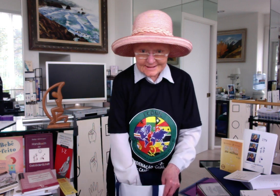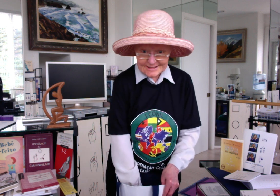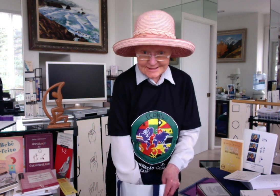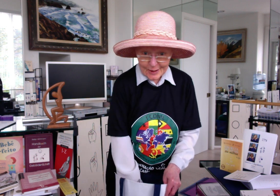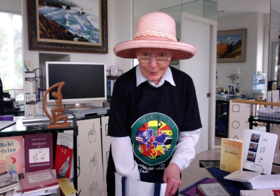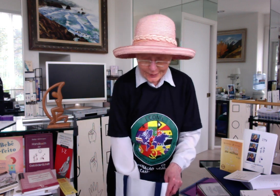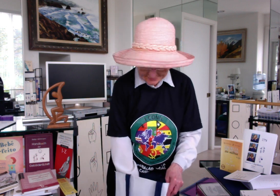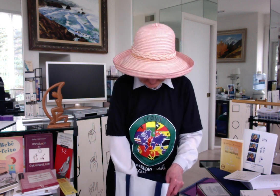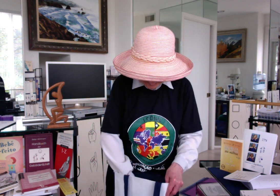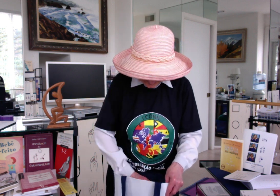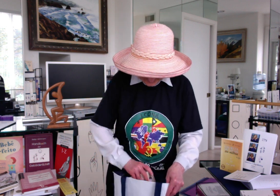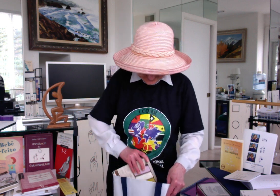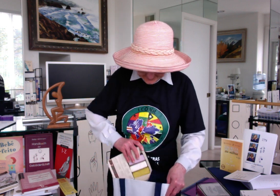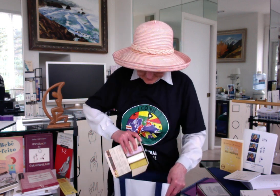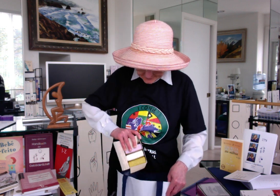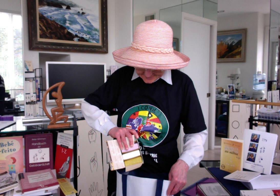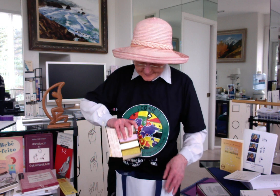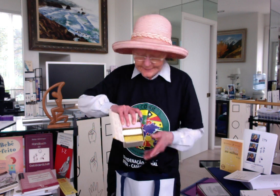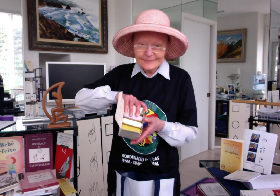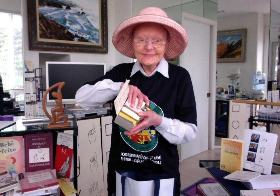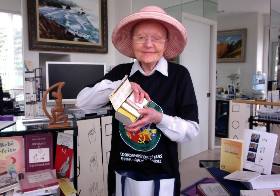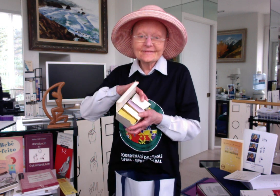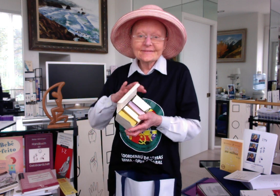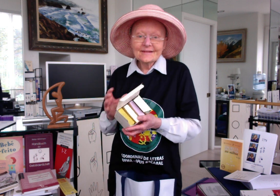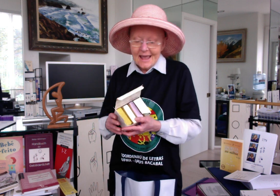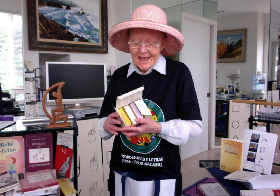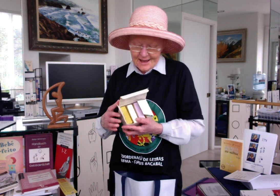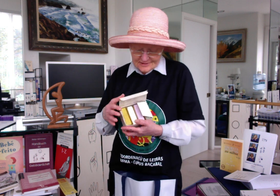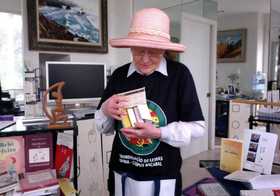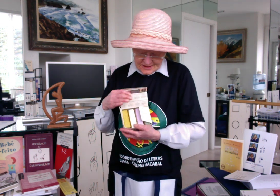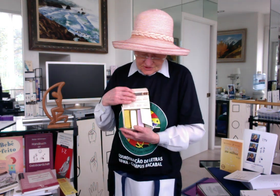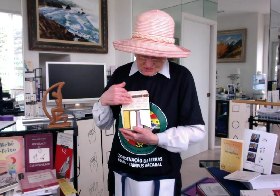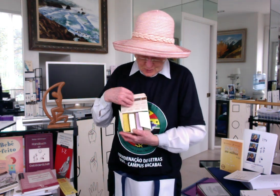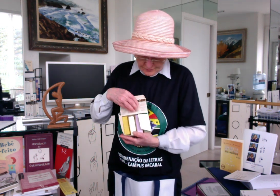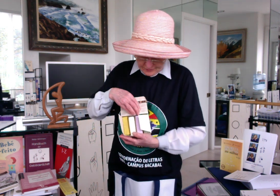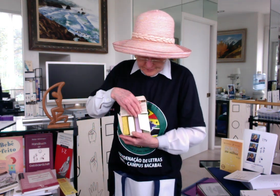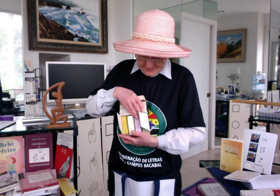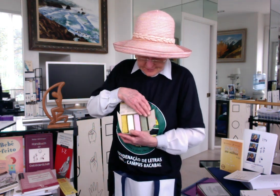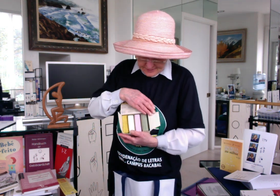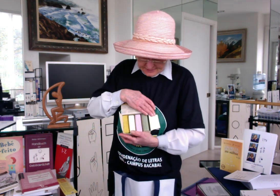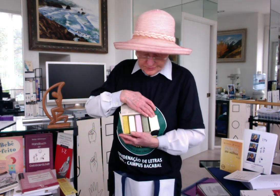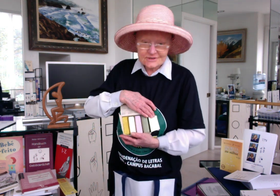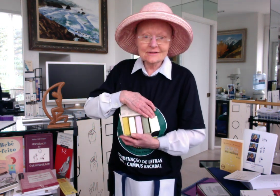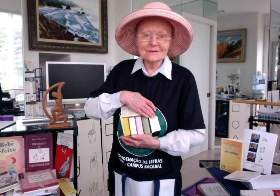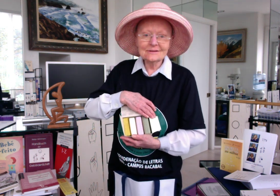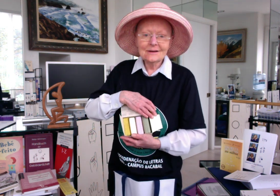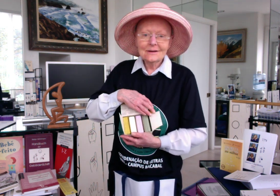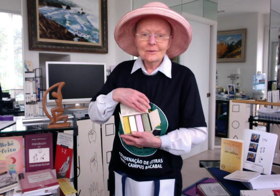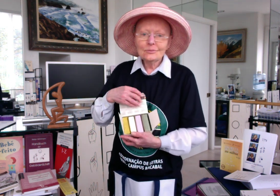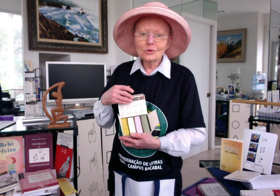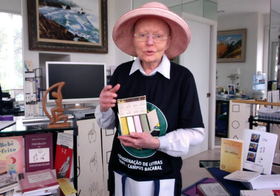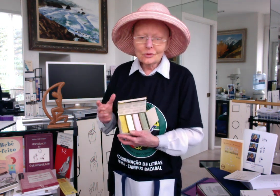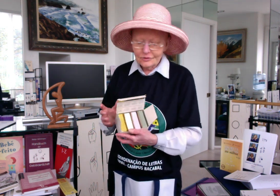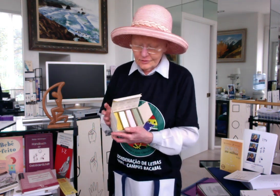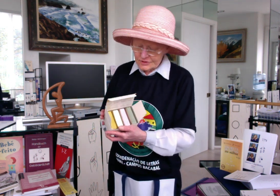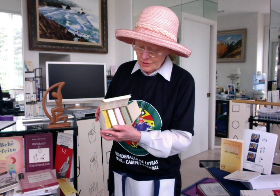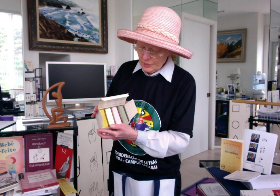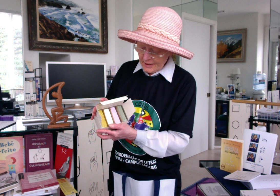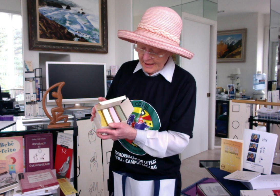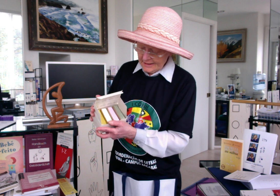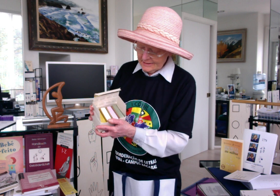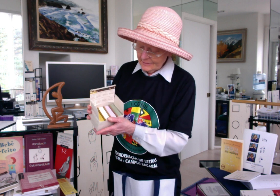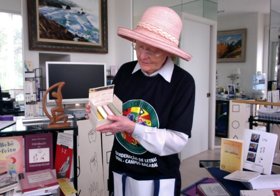soap! Look ... handmade soap from Bacabal, Brazil. Beautiful soap, and there